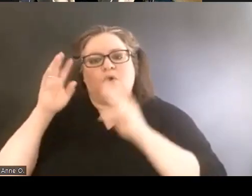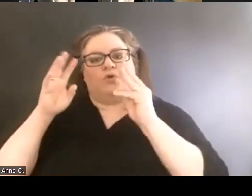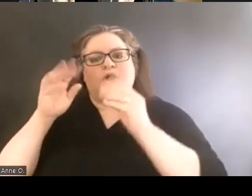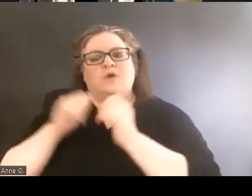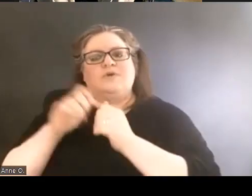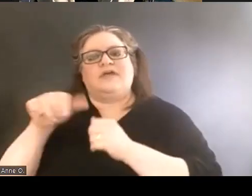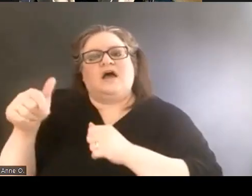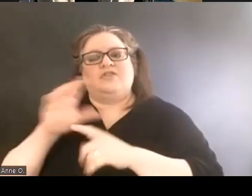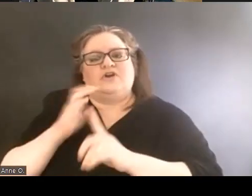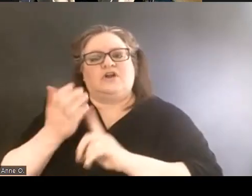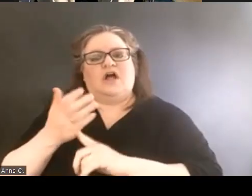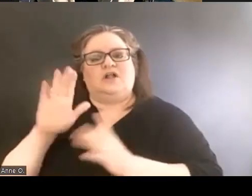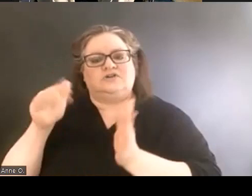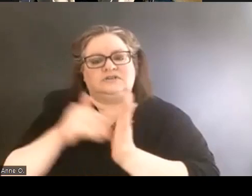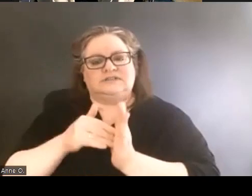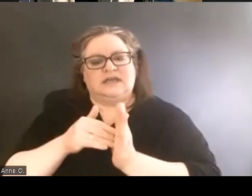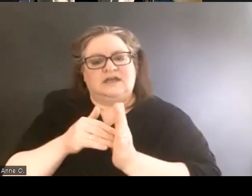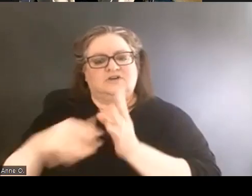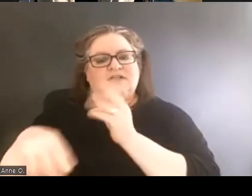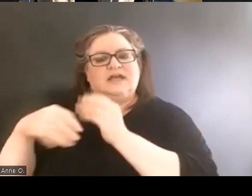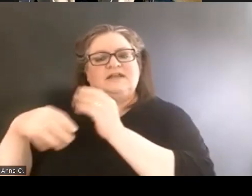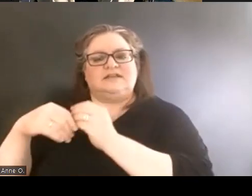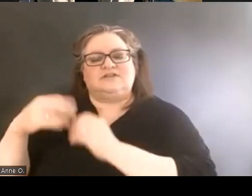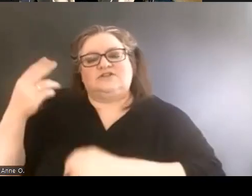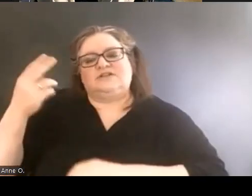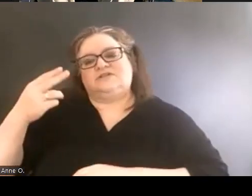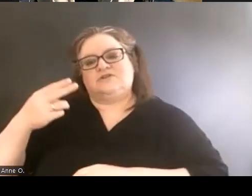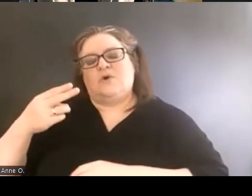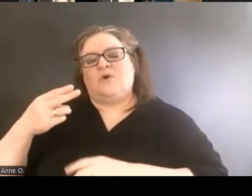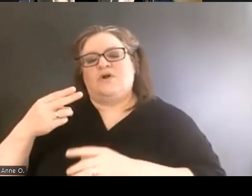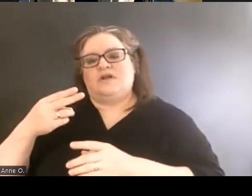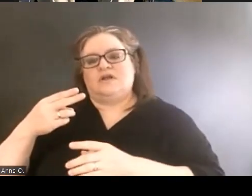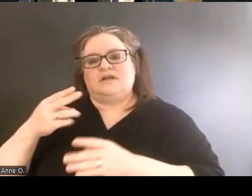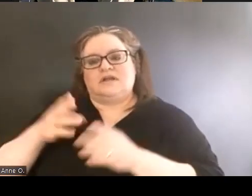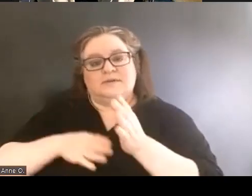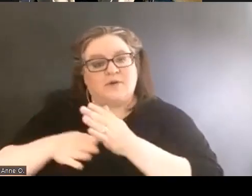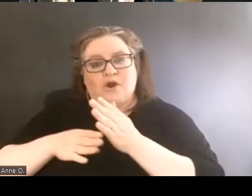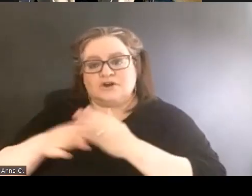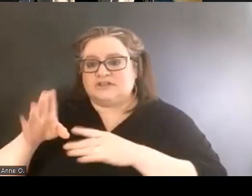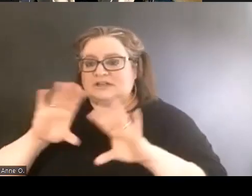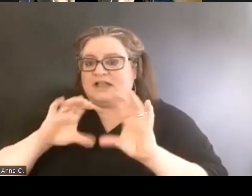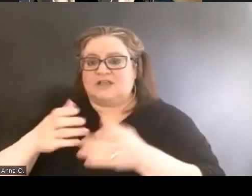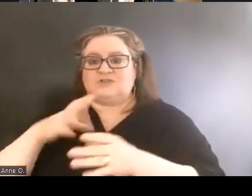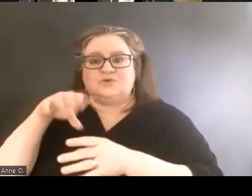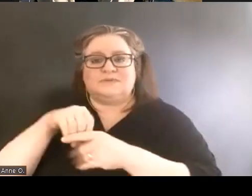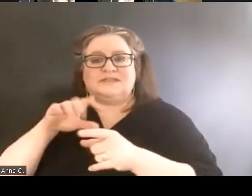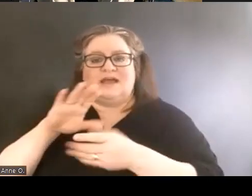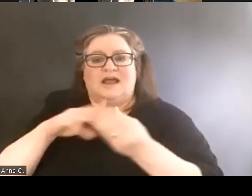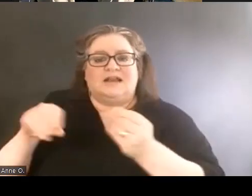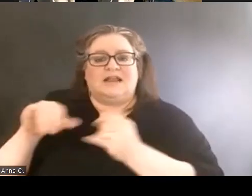additional historically marginalized groups on campus to continue to advocate and push